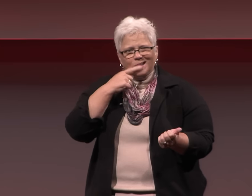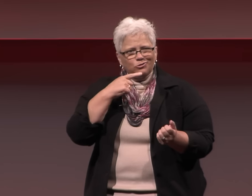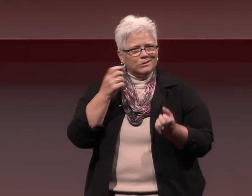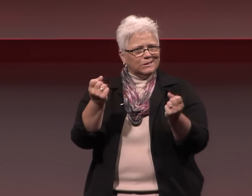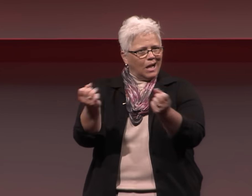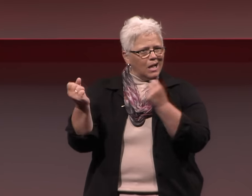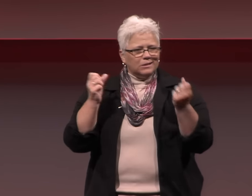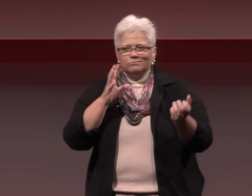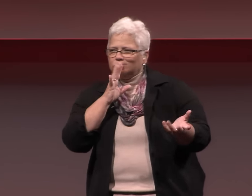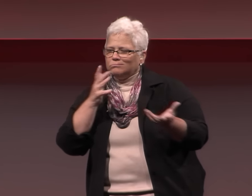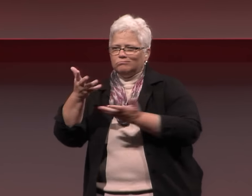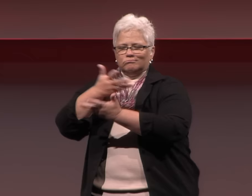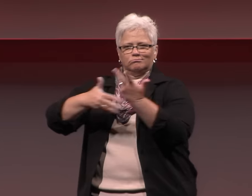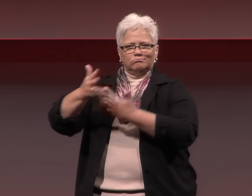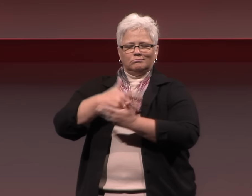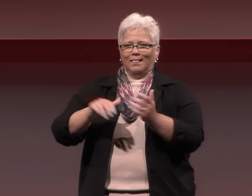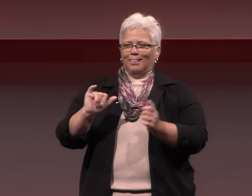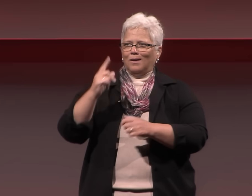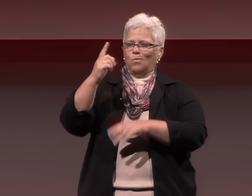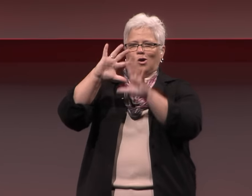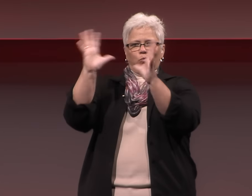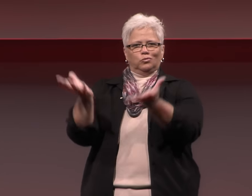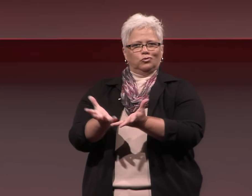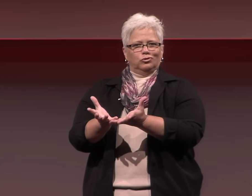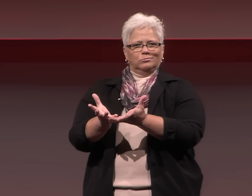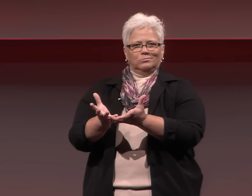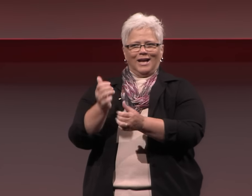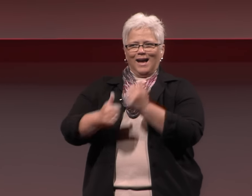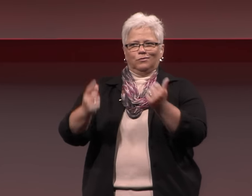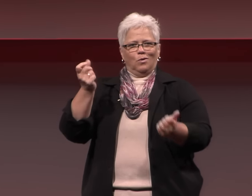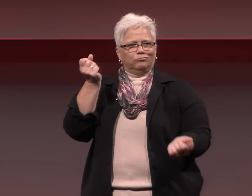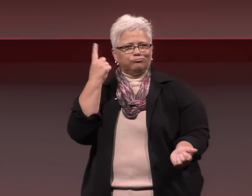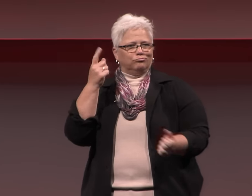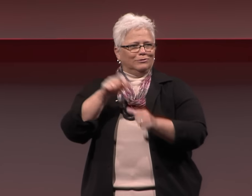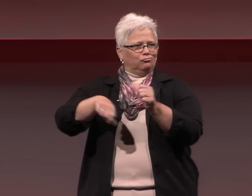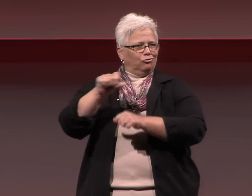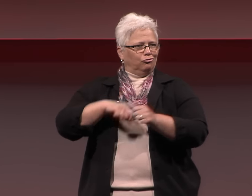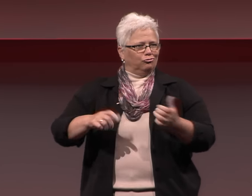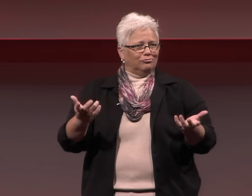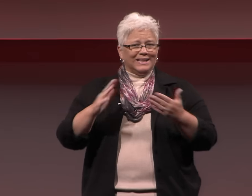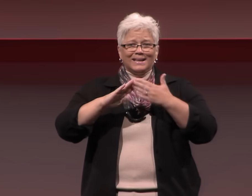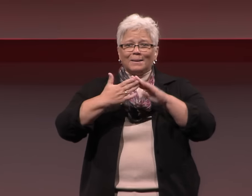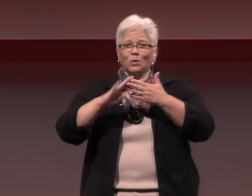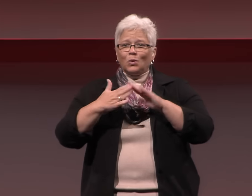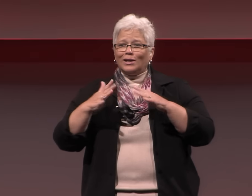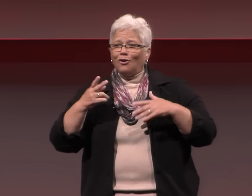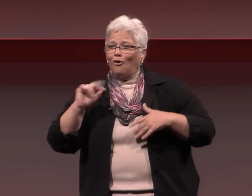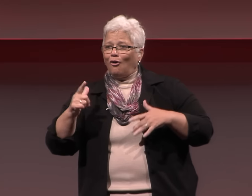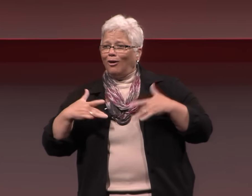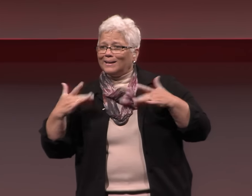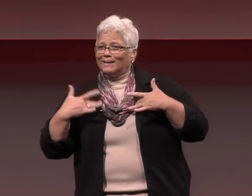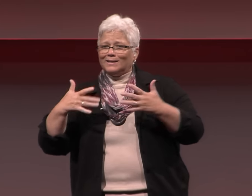Everyone, hearing and Deaf, knew sign language. It was one cohesive community that understood each other.